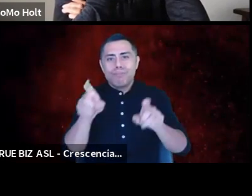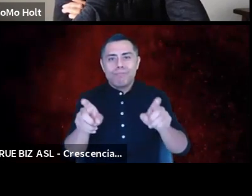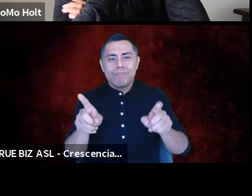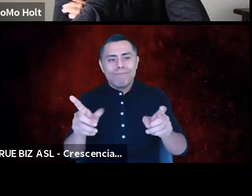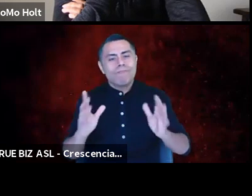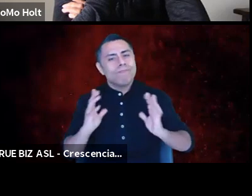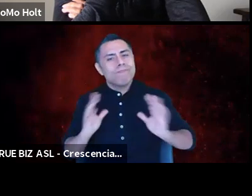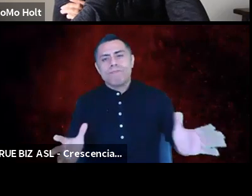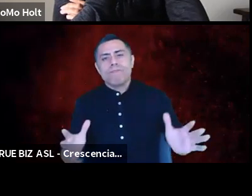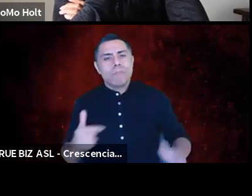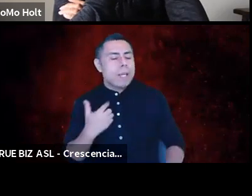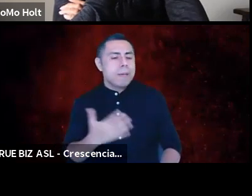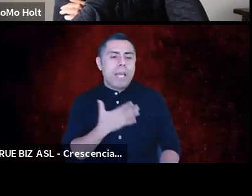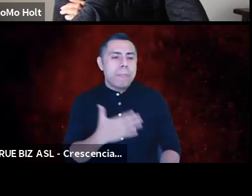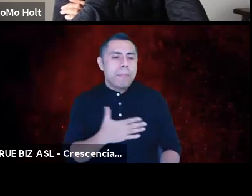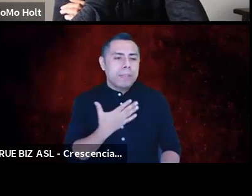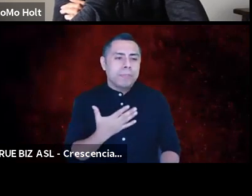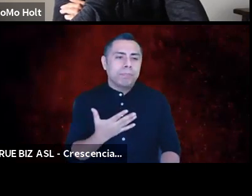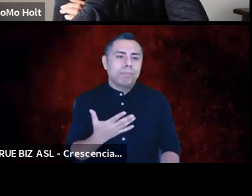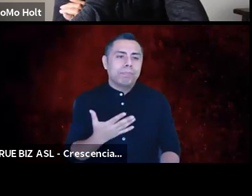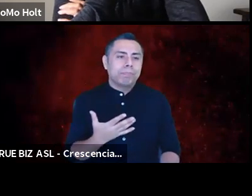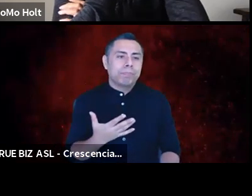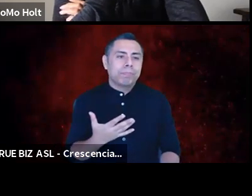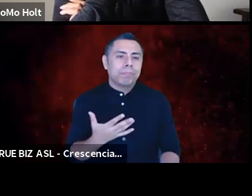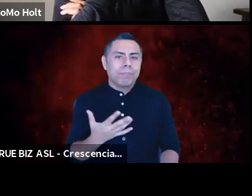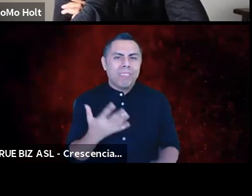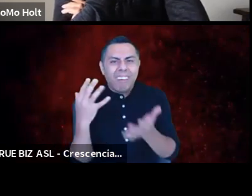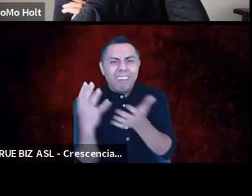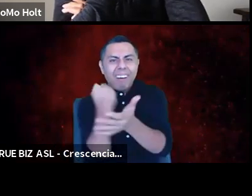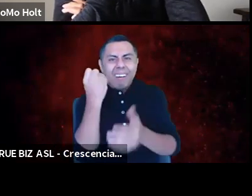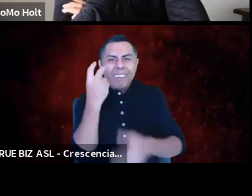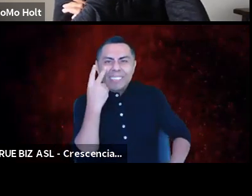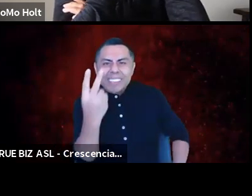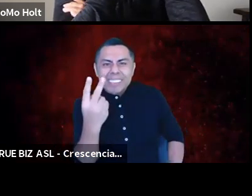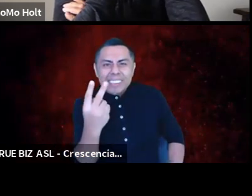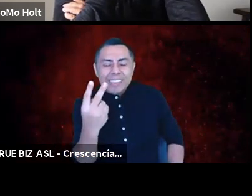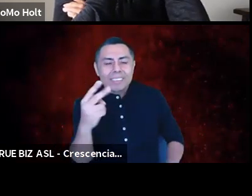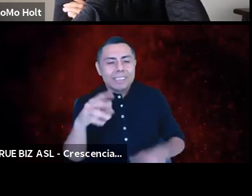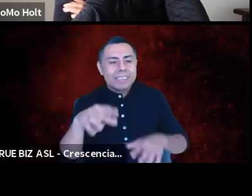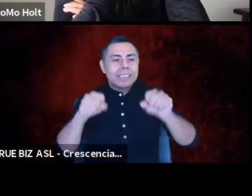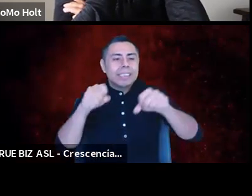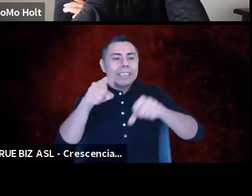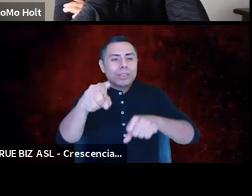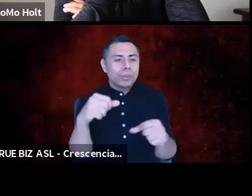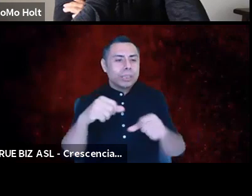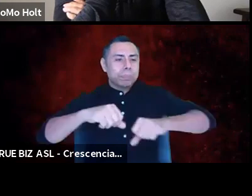I'm so happy to have seen you all just take as much space as you needed in this moment.